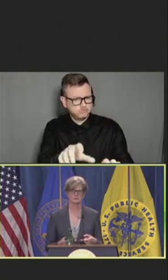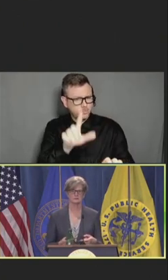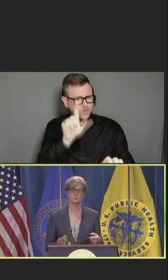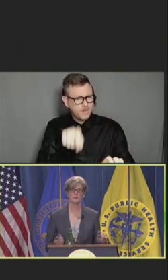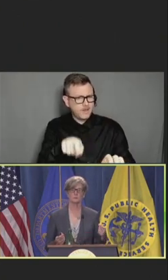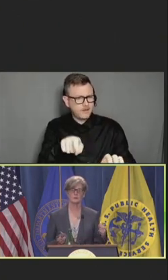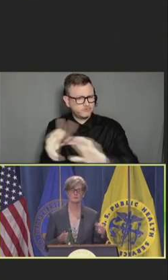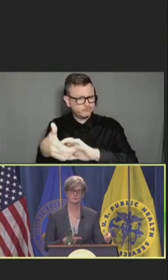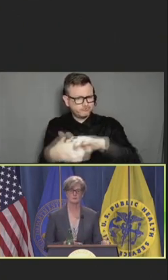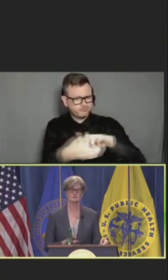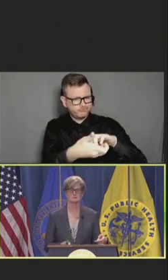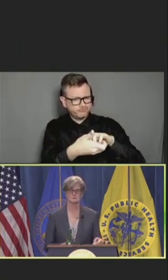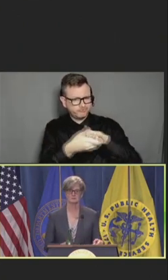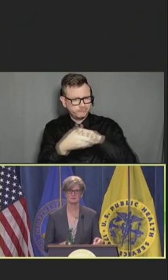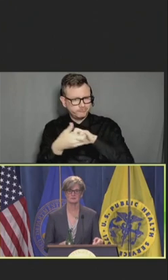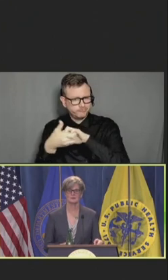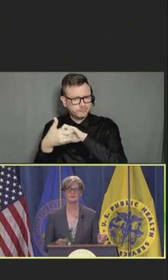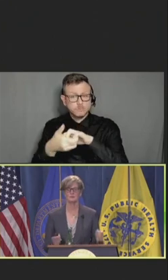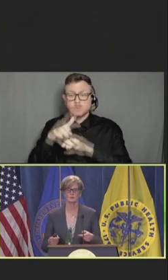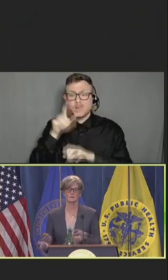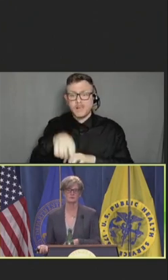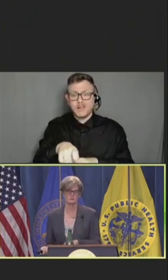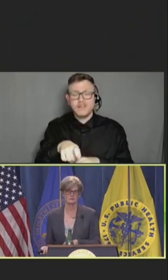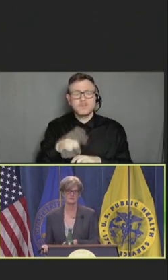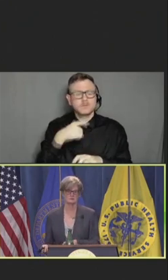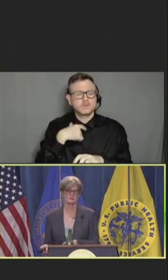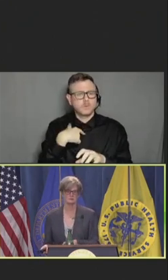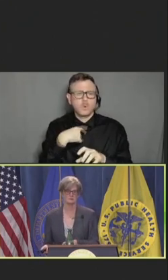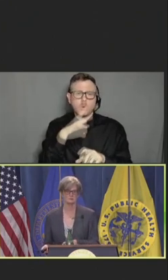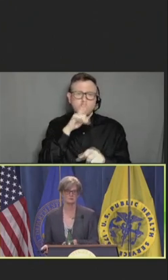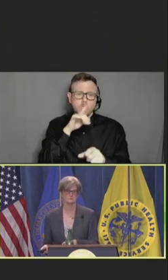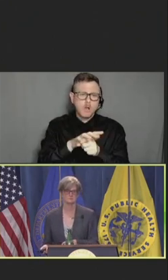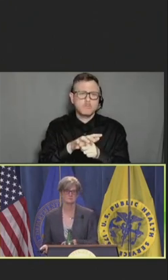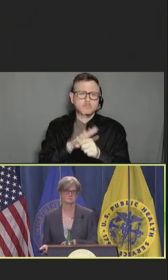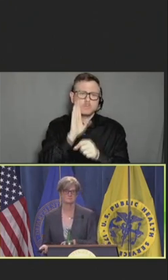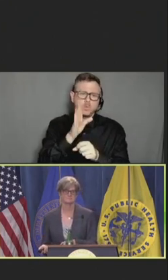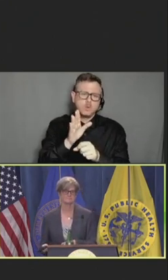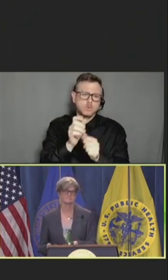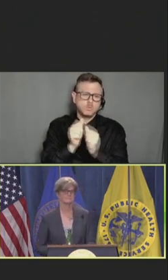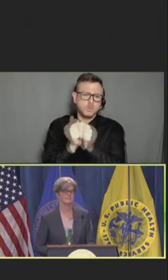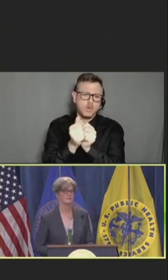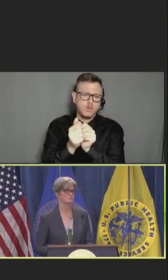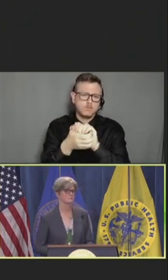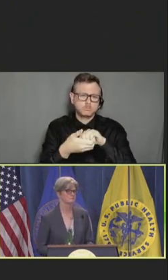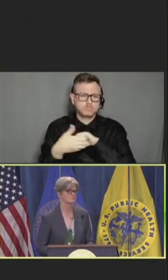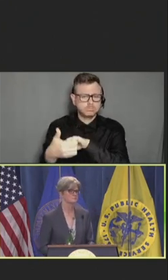And we have to promise each other that we're going to do that together. Thank you.